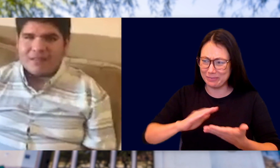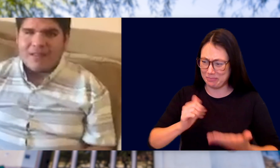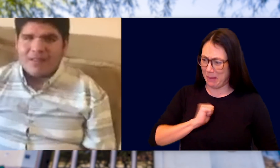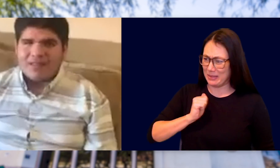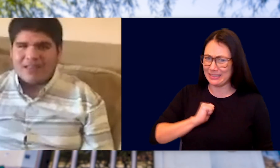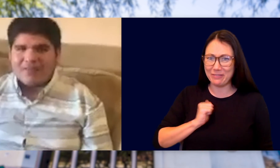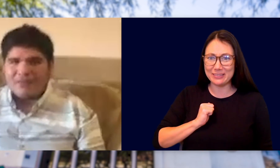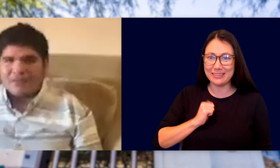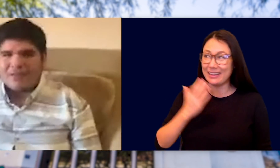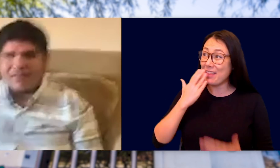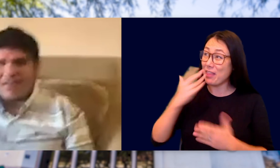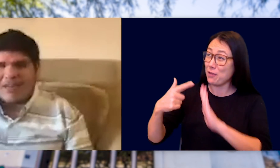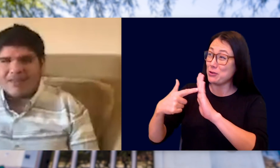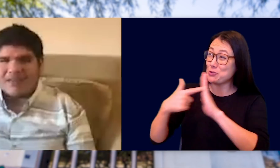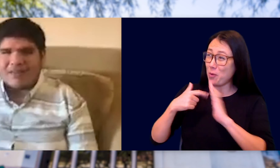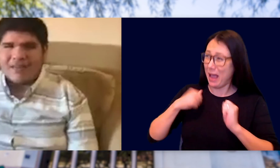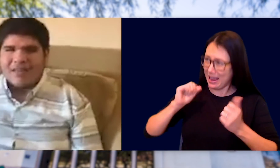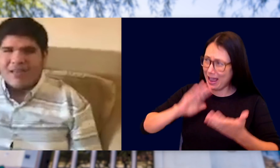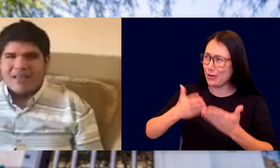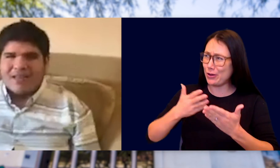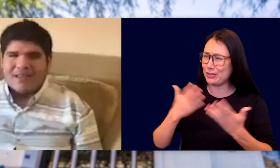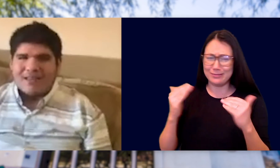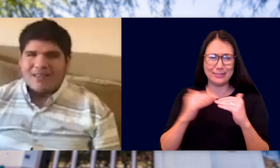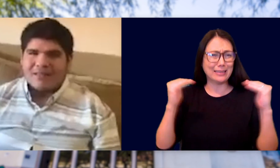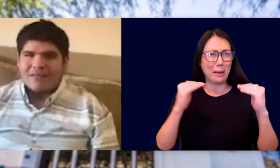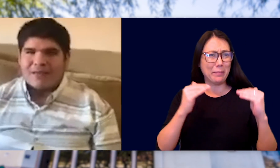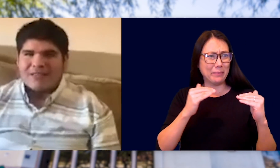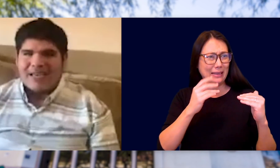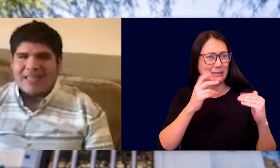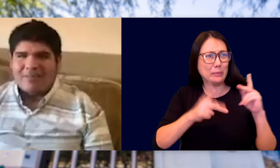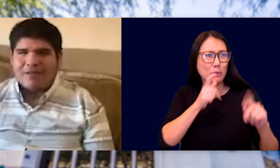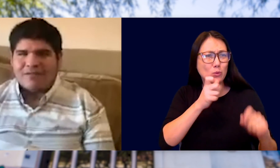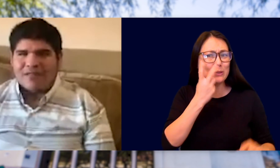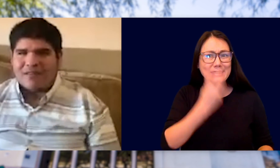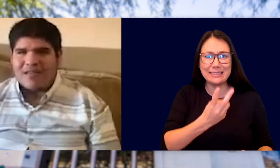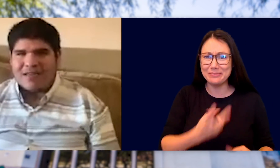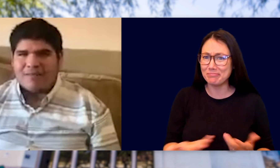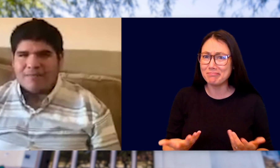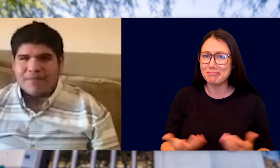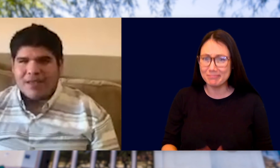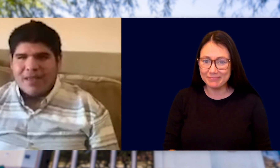THANK YOU FOR SHOWING ME THAT I CAN COOK AND THAT I CAN DO IT AS WELL AS ANY PERSON WITH SIGHT.